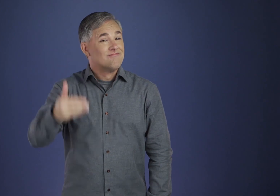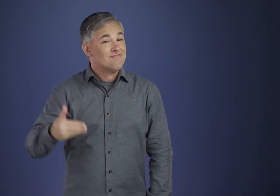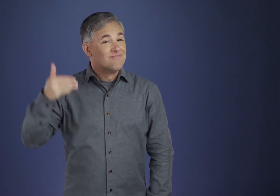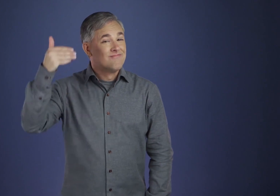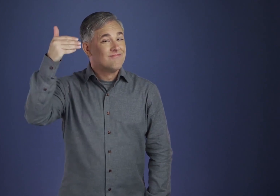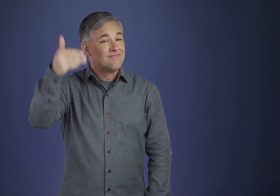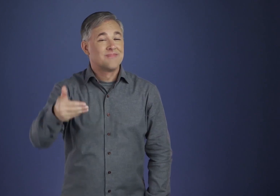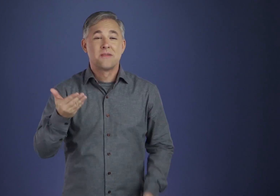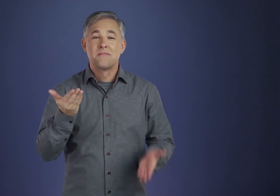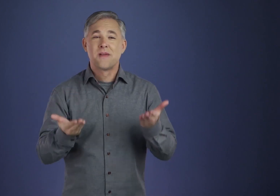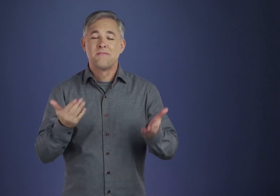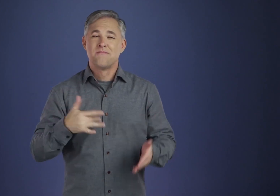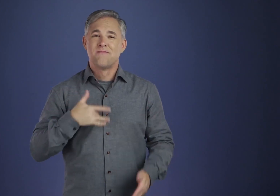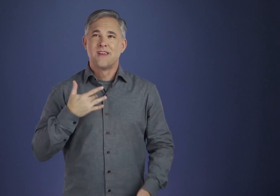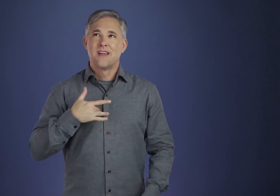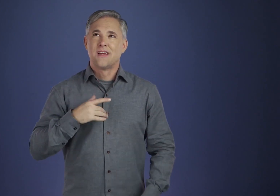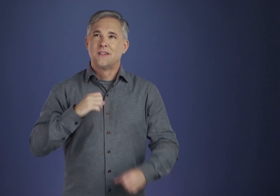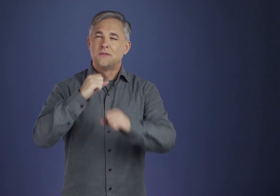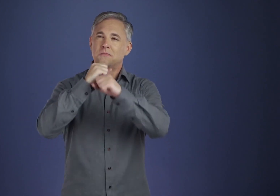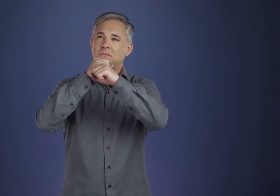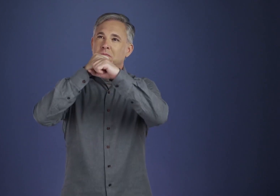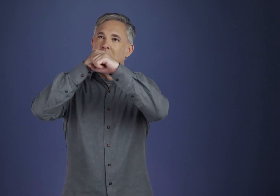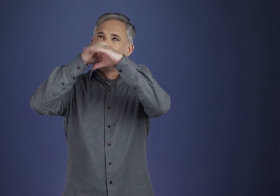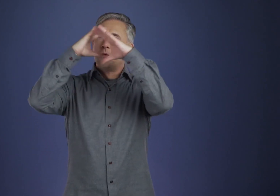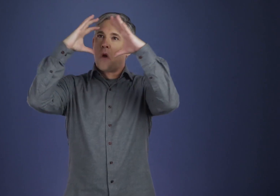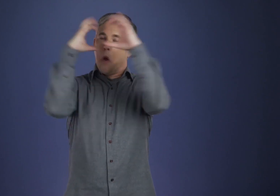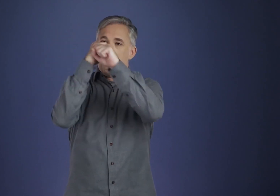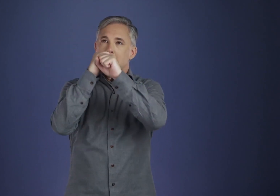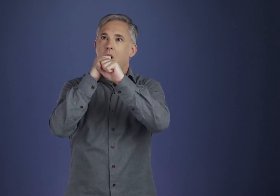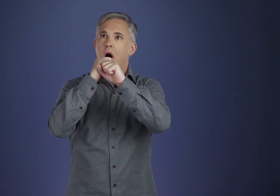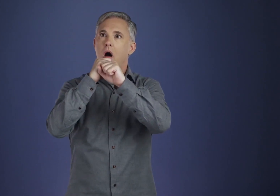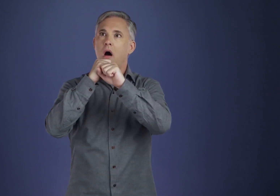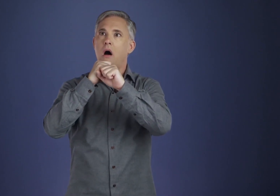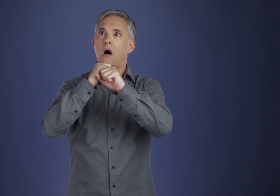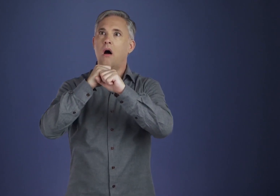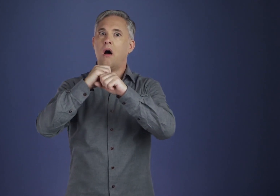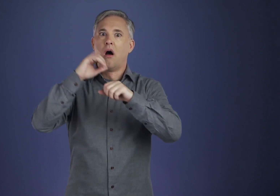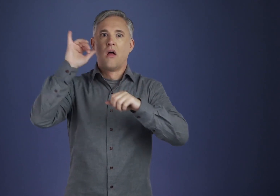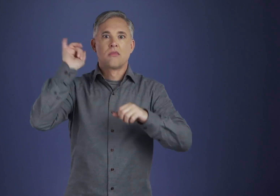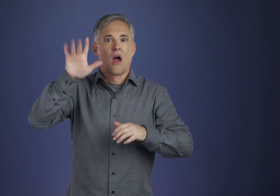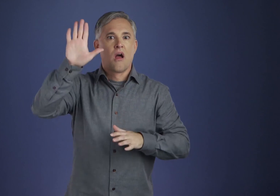Now and then we may be granted a glimpse of that ultimate reality which is God's kingdom.